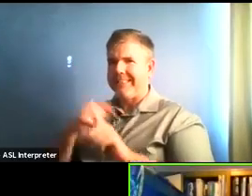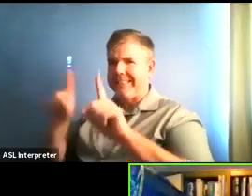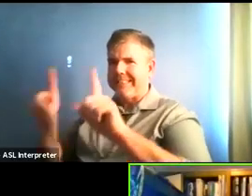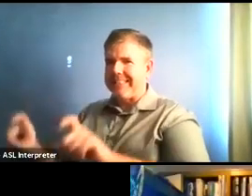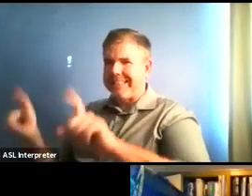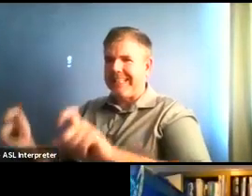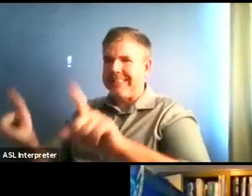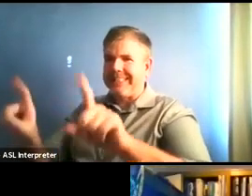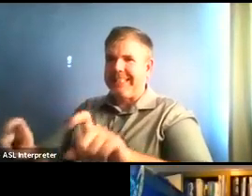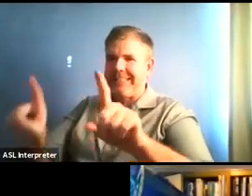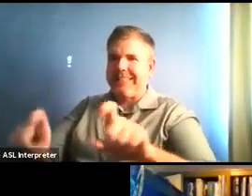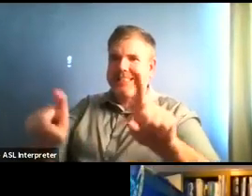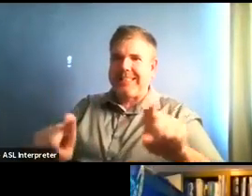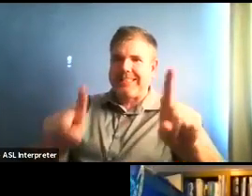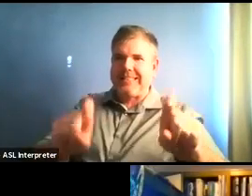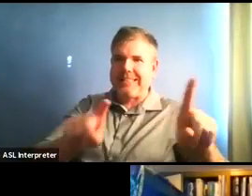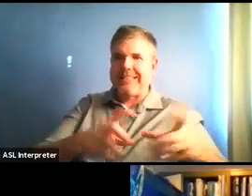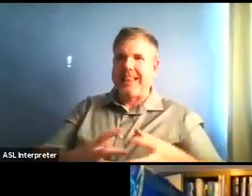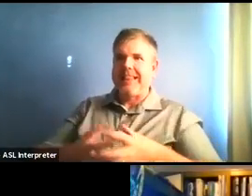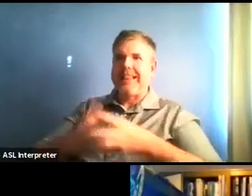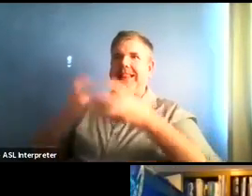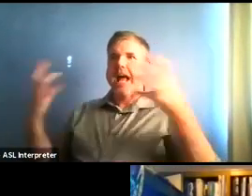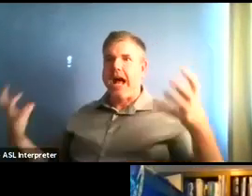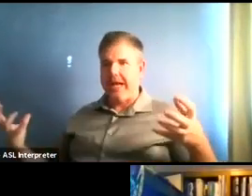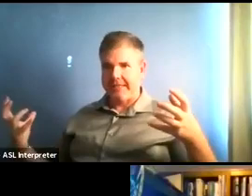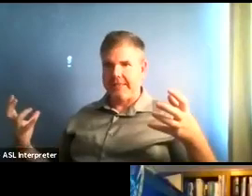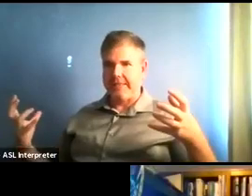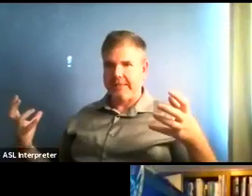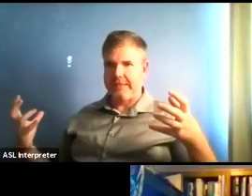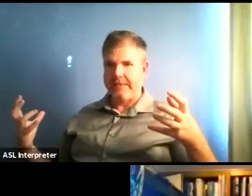hard case rate is multiplied by a factor,